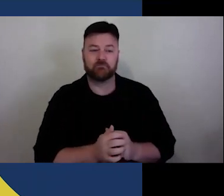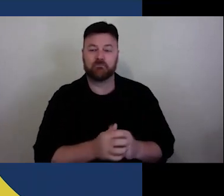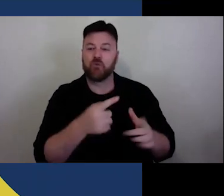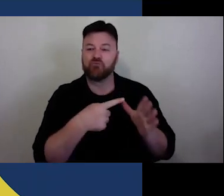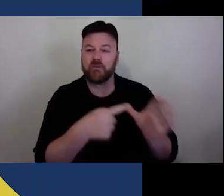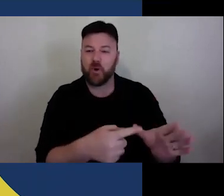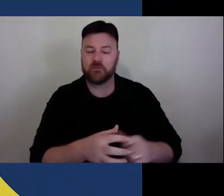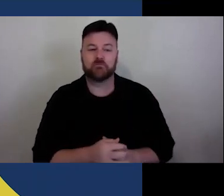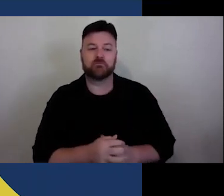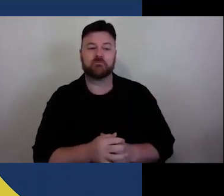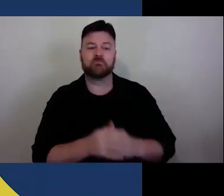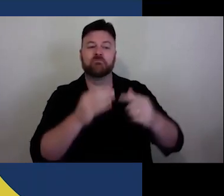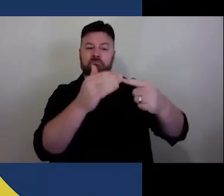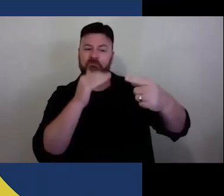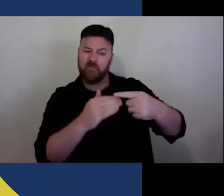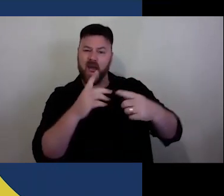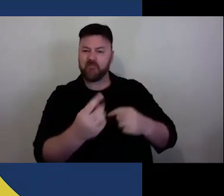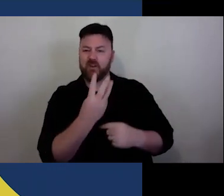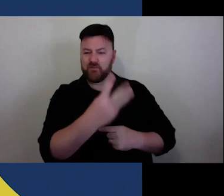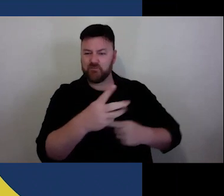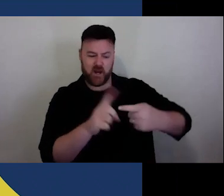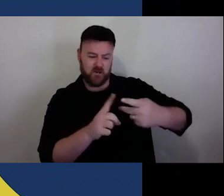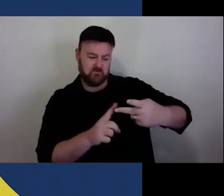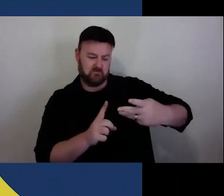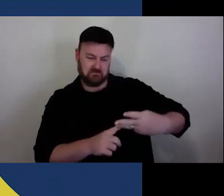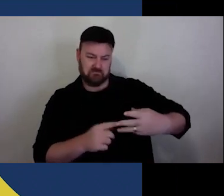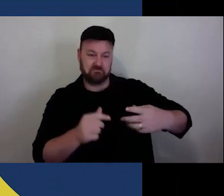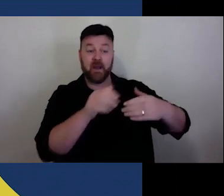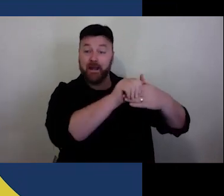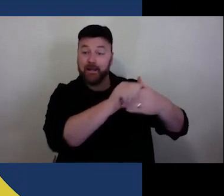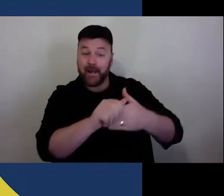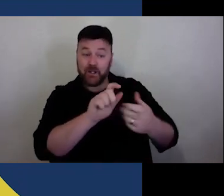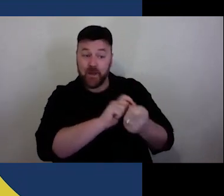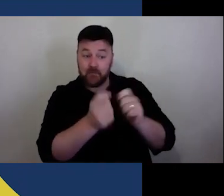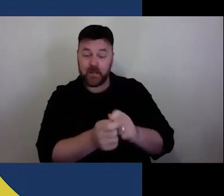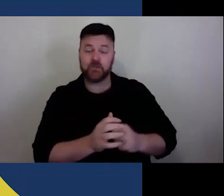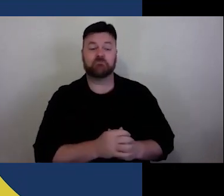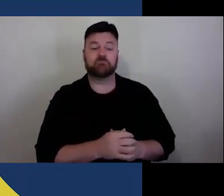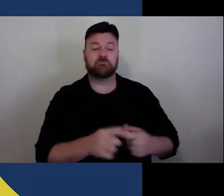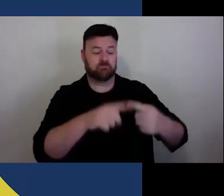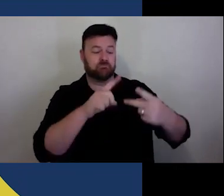our were far series covered leadership adaption and digital adaption and arts practice adaption.